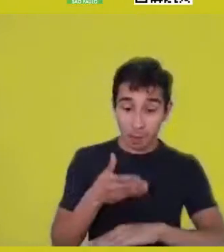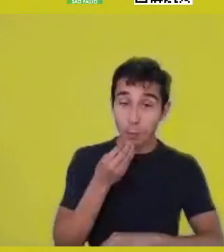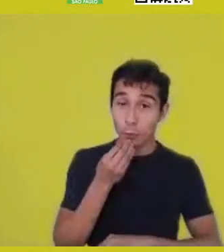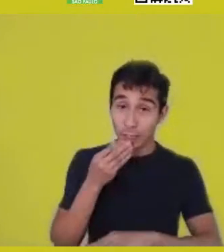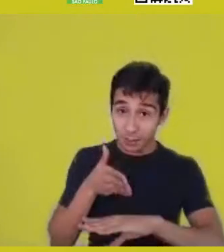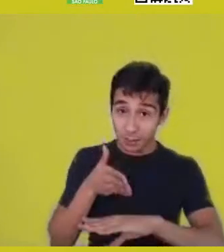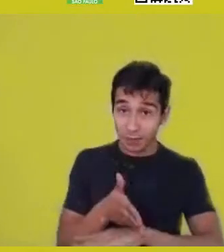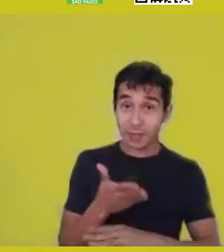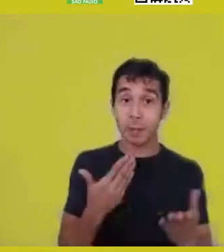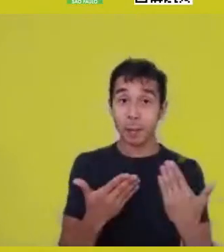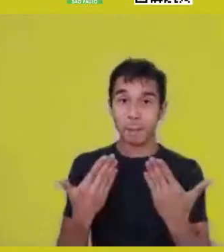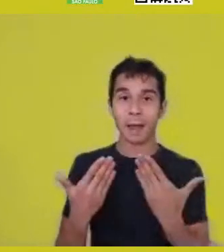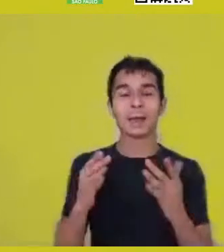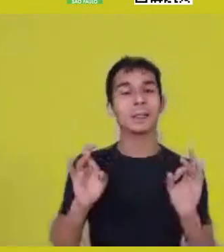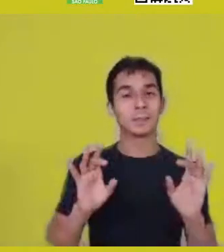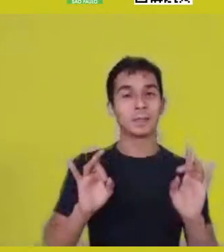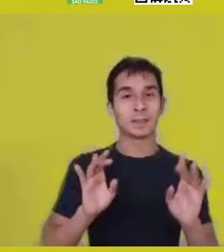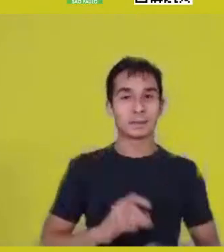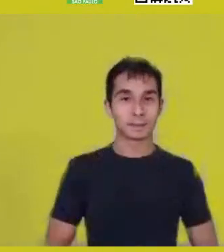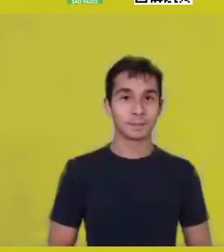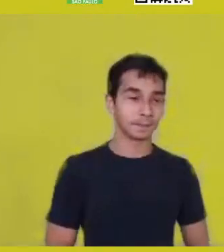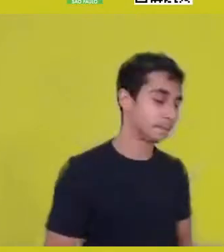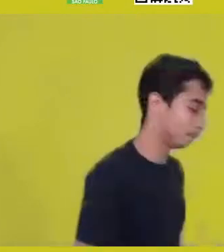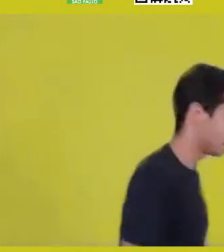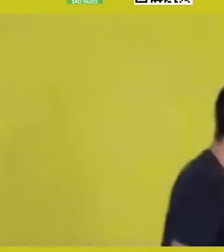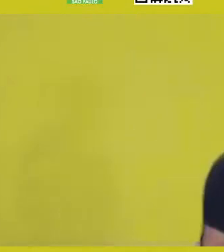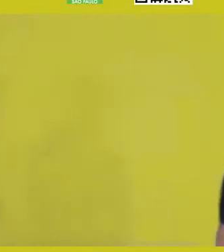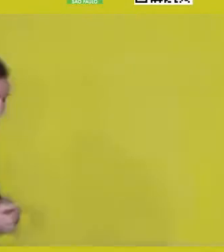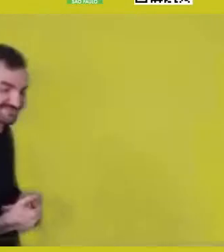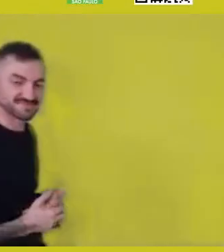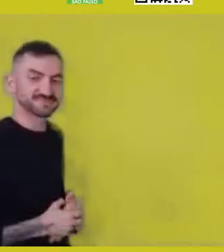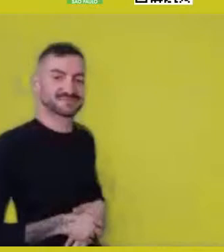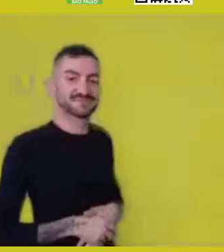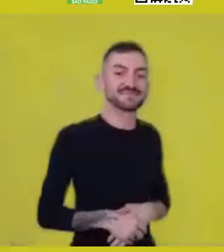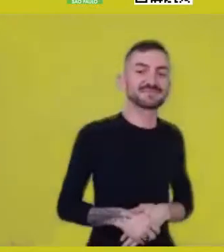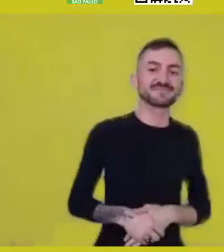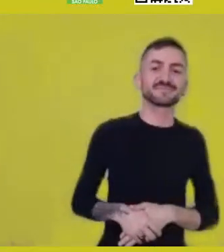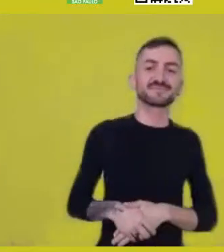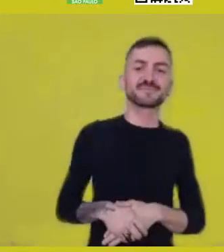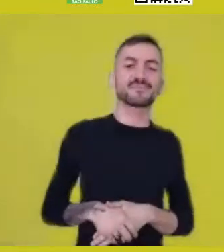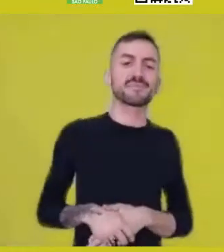so I’d like to thank you again for this meeting, Thaís, Katiúscia,